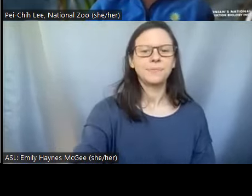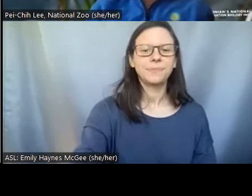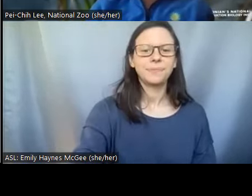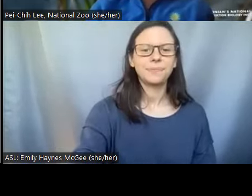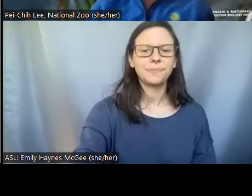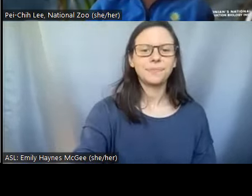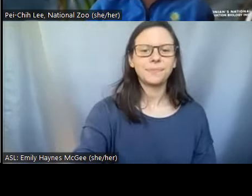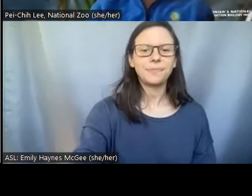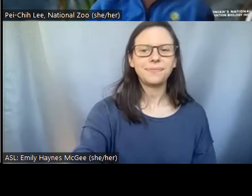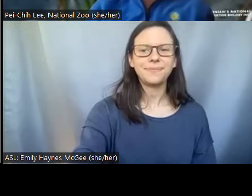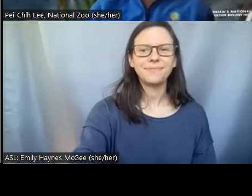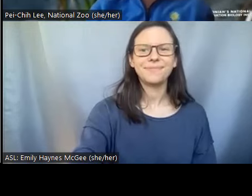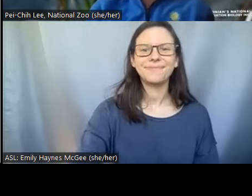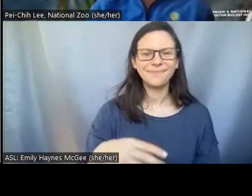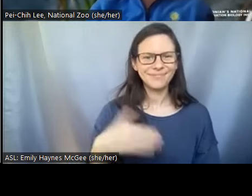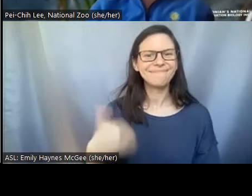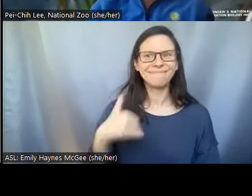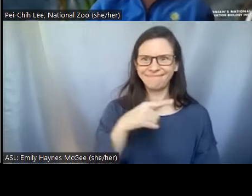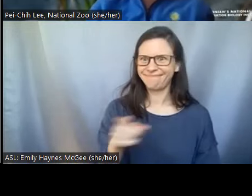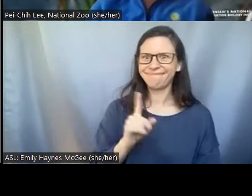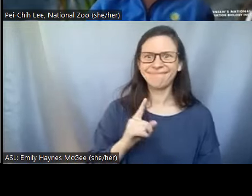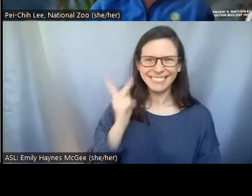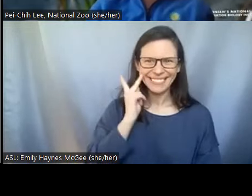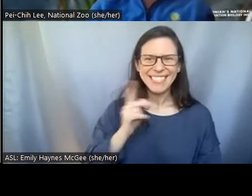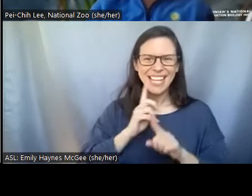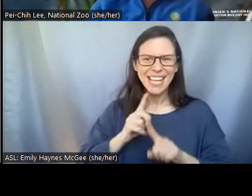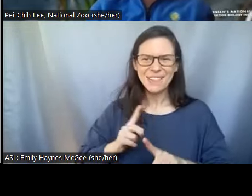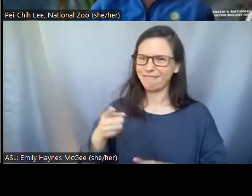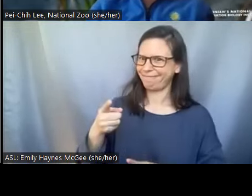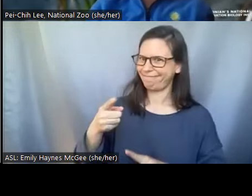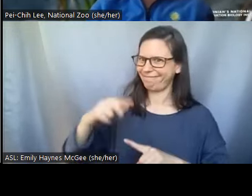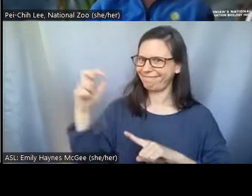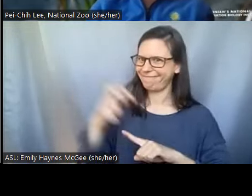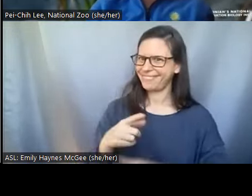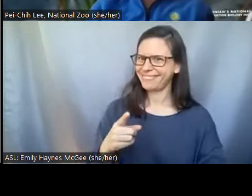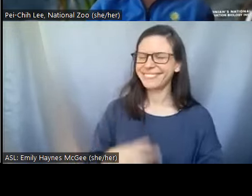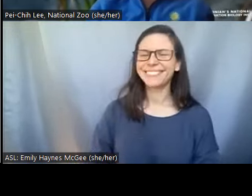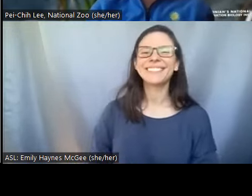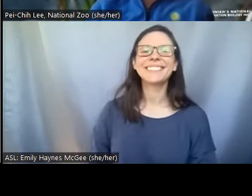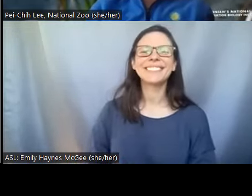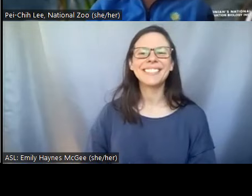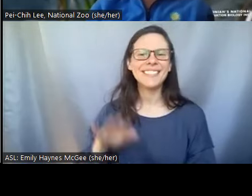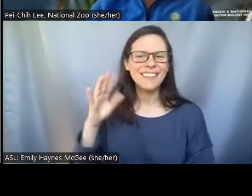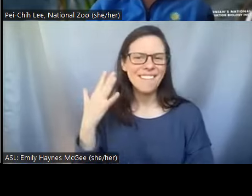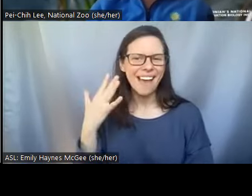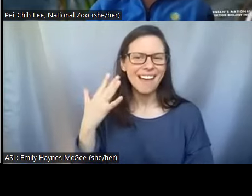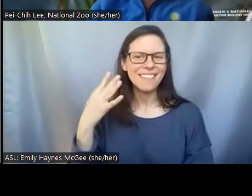Oh you're all doing really really well here I'm going to close that pole in another five, four, three,